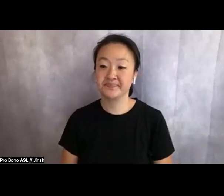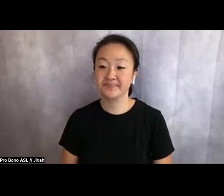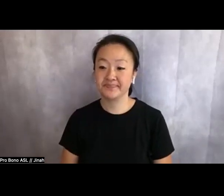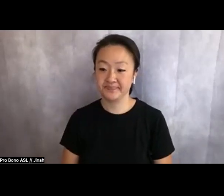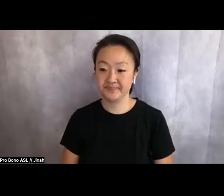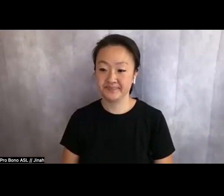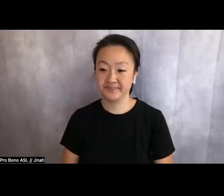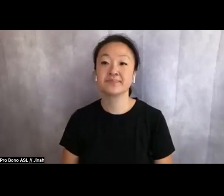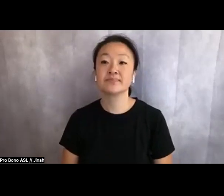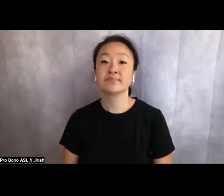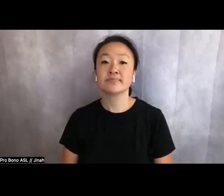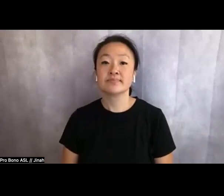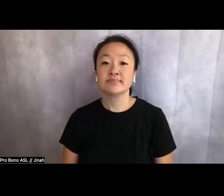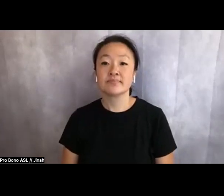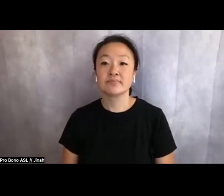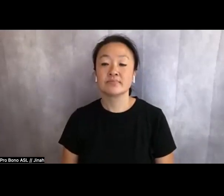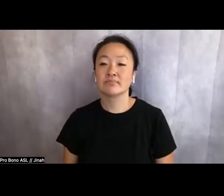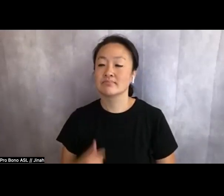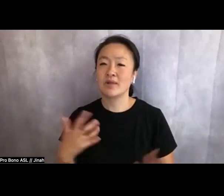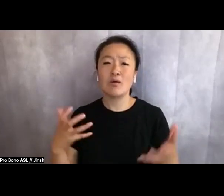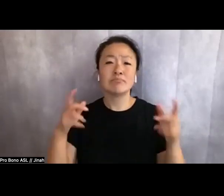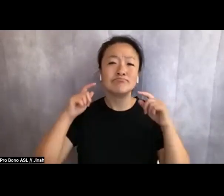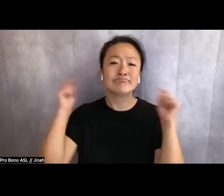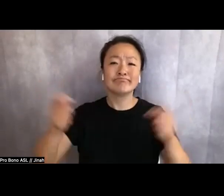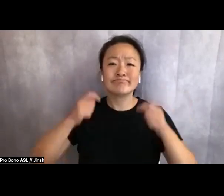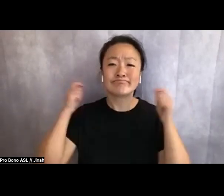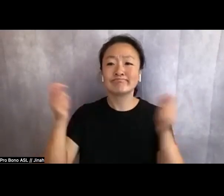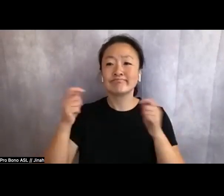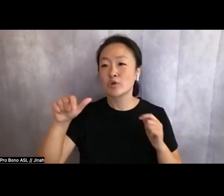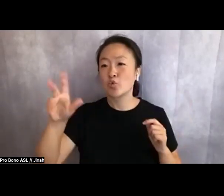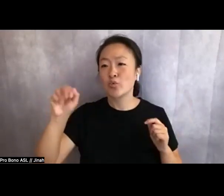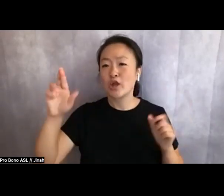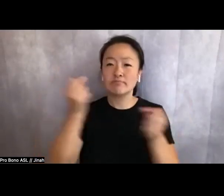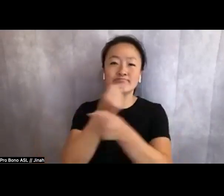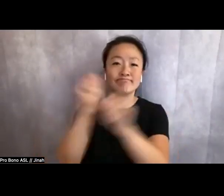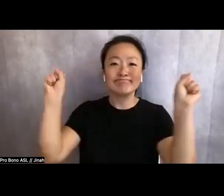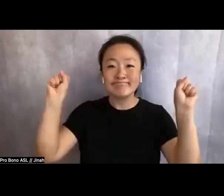So you know, I just want to celebrate queer liberation and I also want to uplift